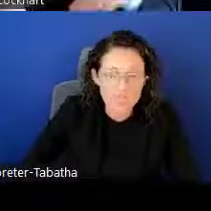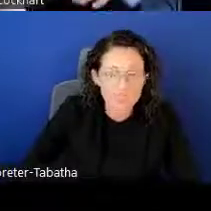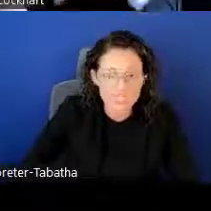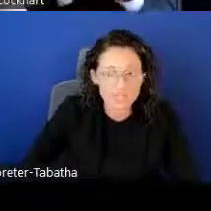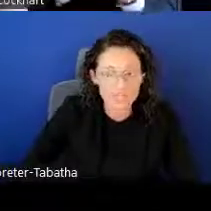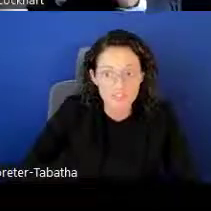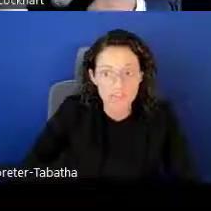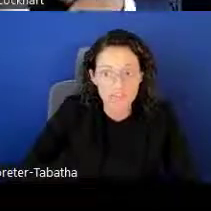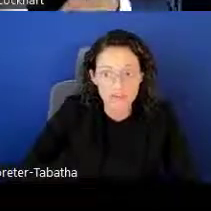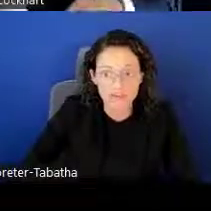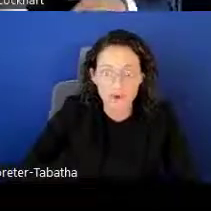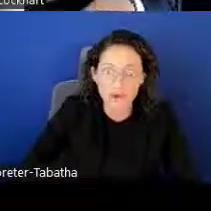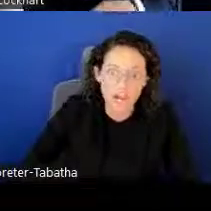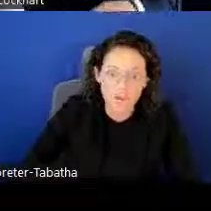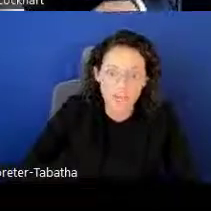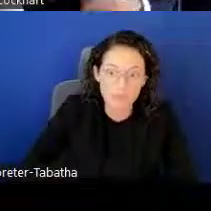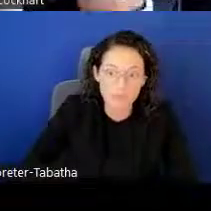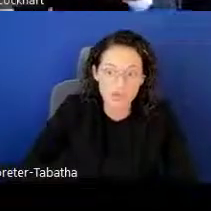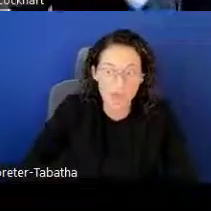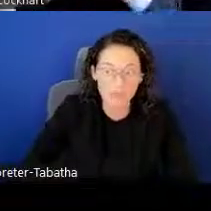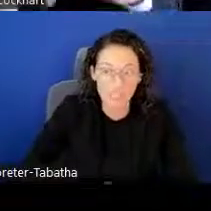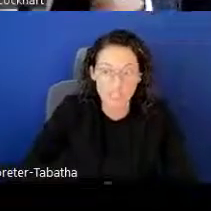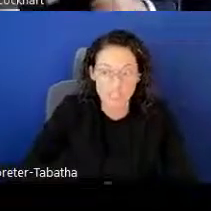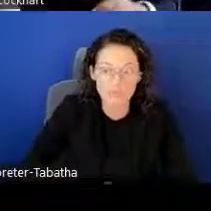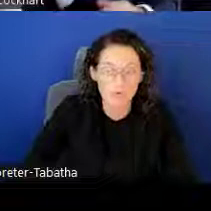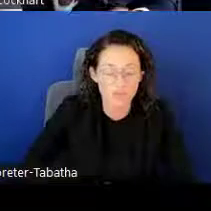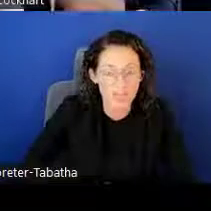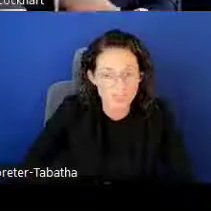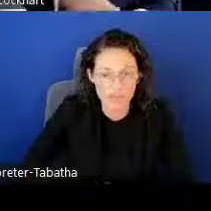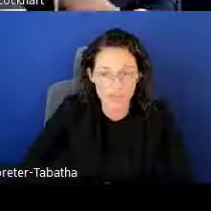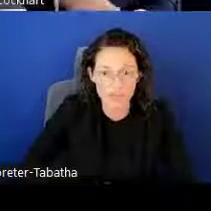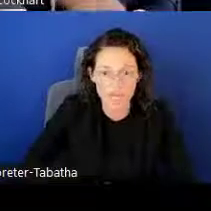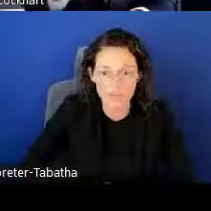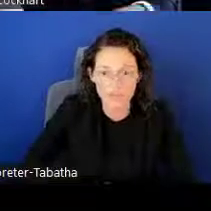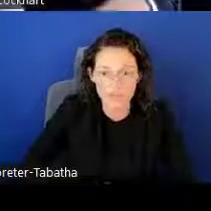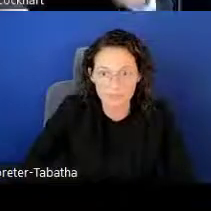to receive feedback on how you can improve your application for the next time you apply.